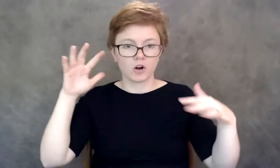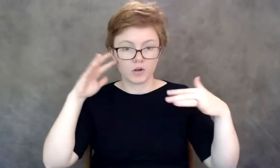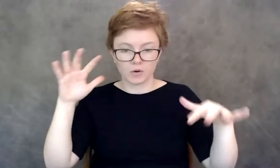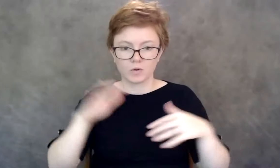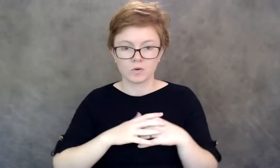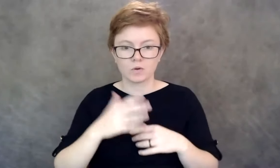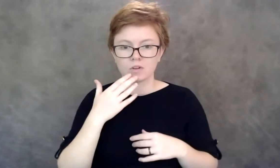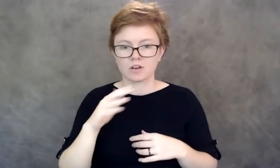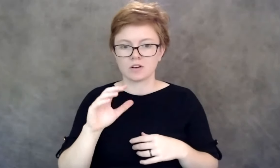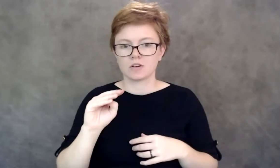Mandolina.